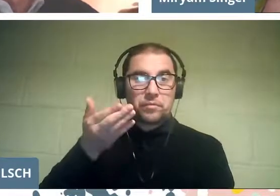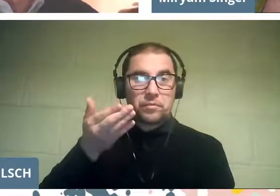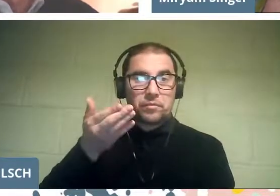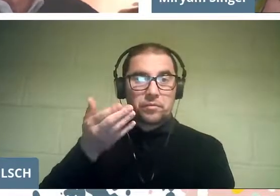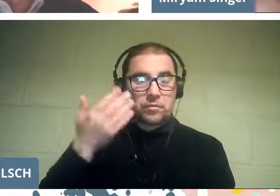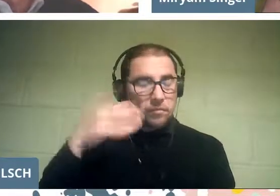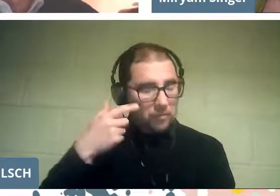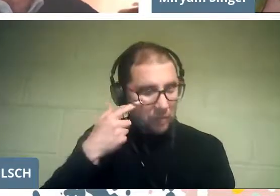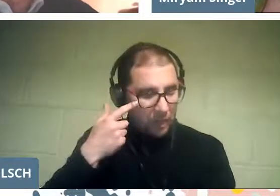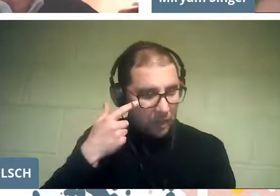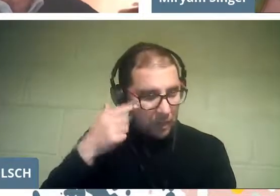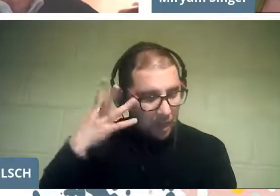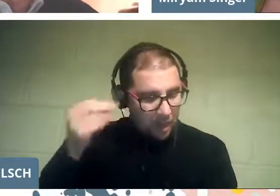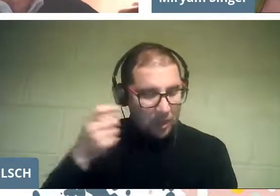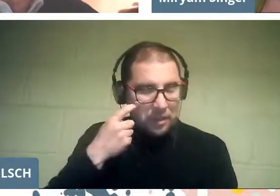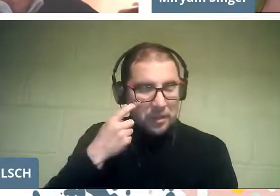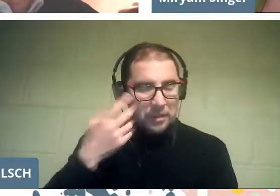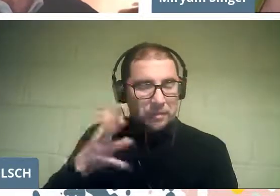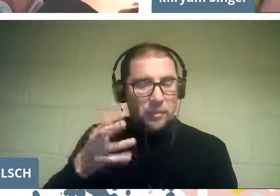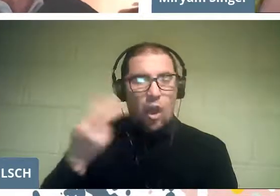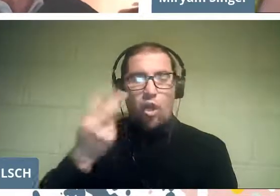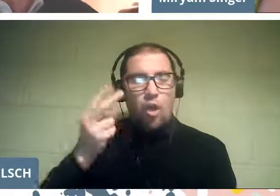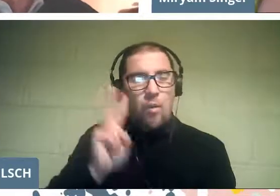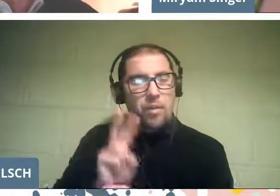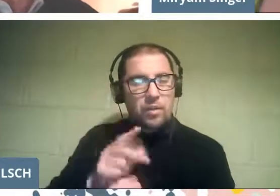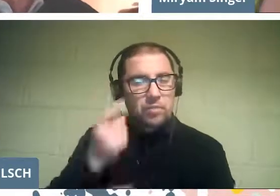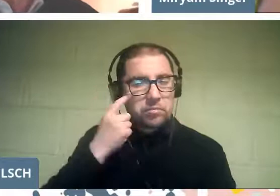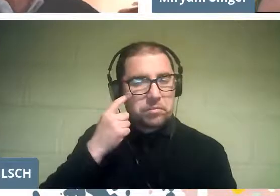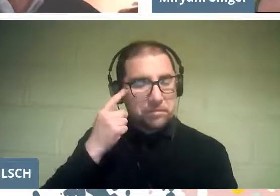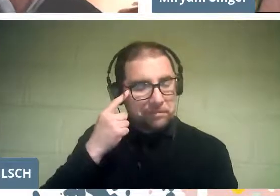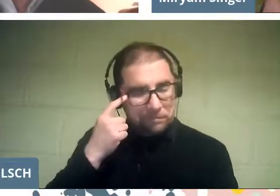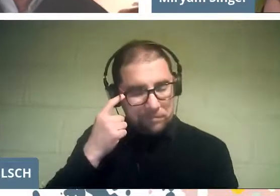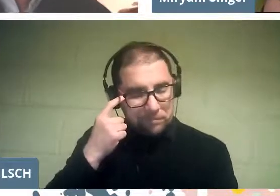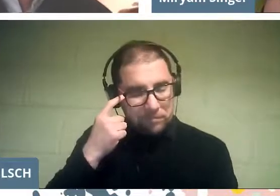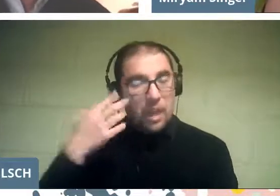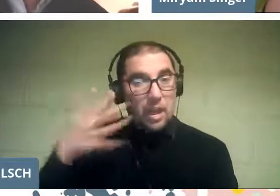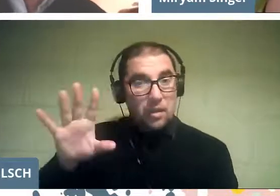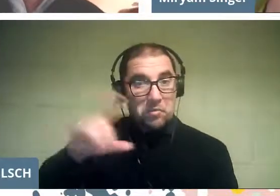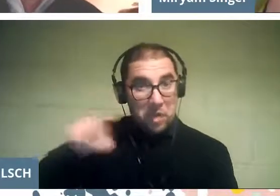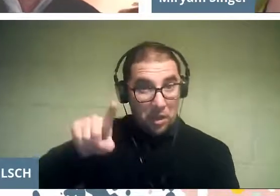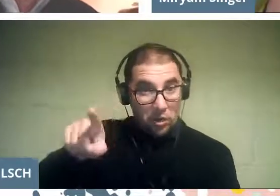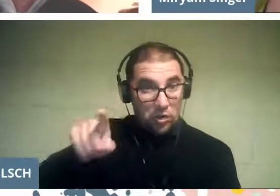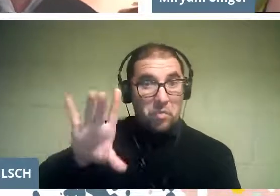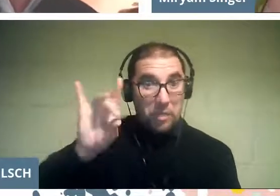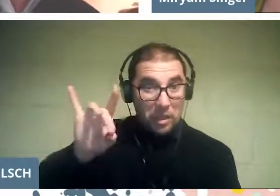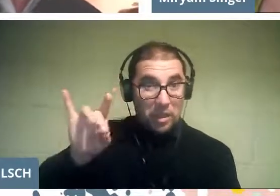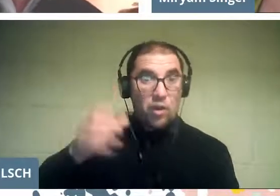I'm going to remember, two teachers, decided to set this opera